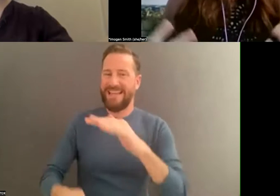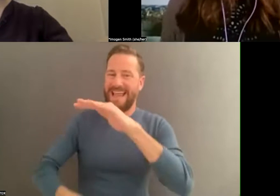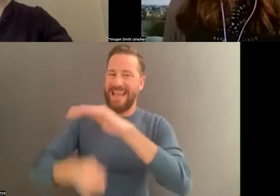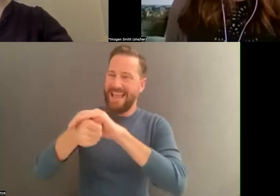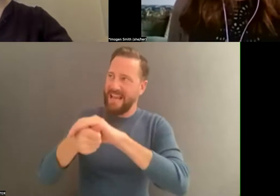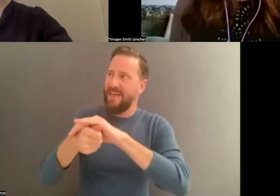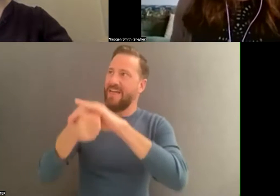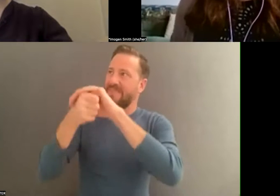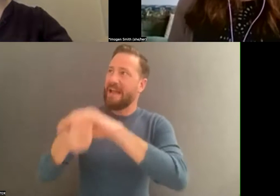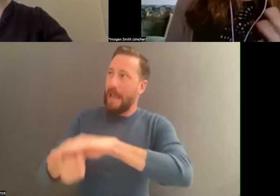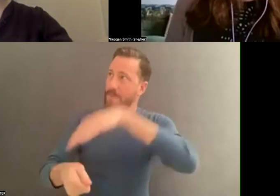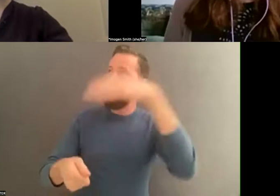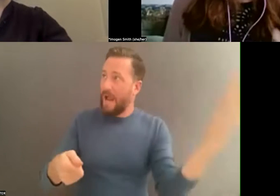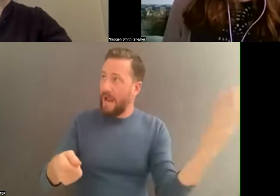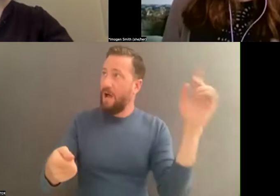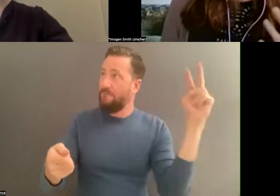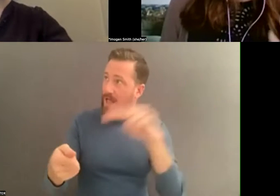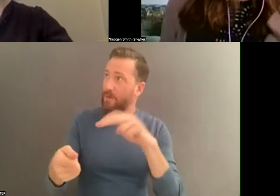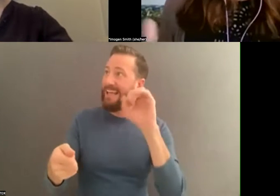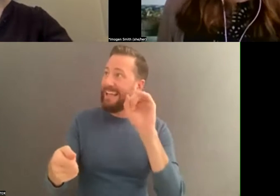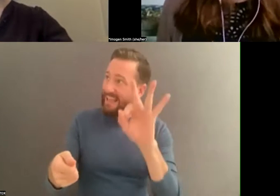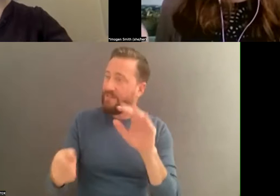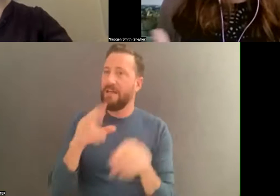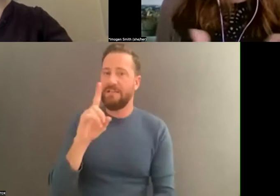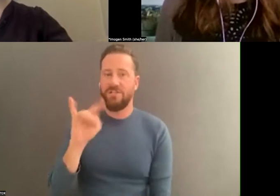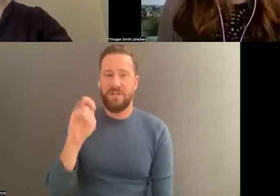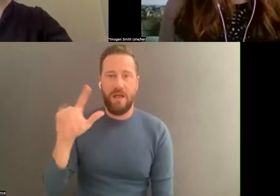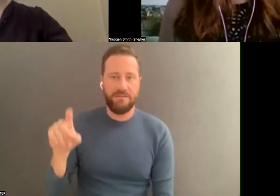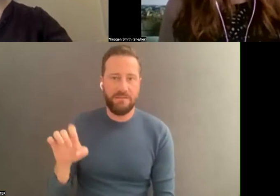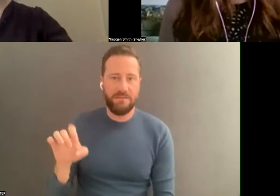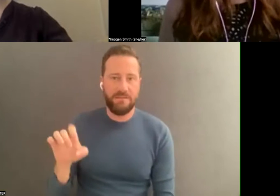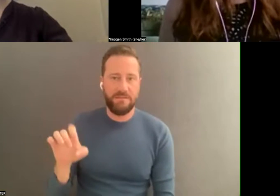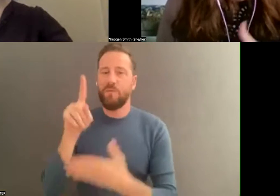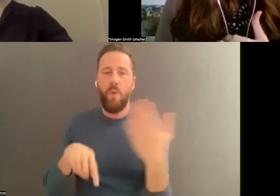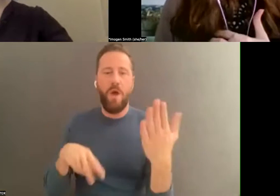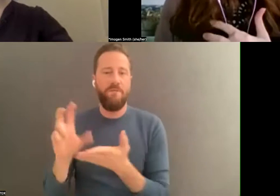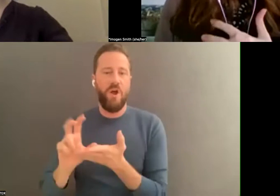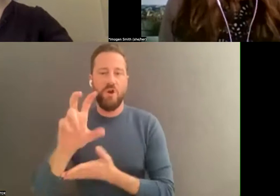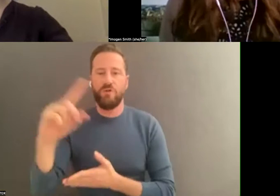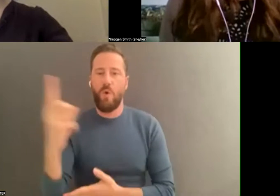that can be made available through digitizing? That is what funders are always looking for